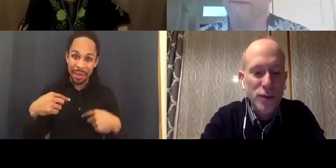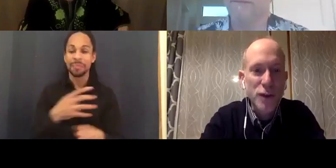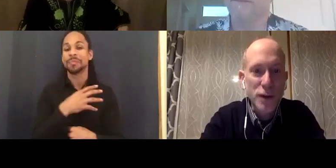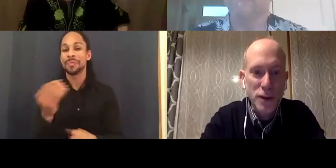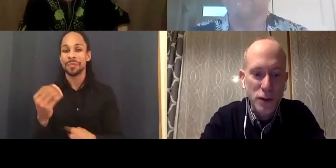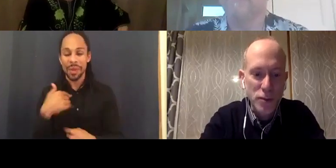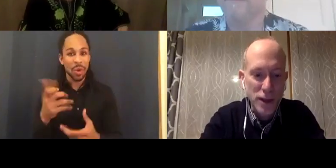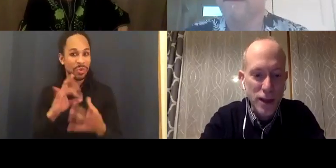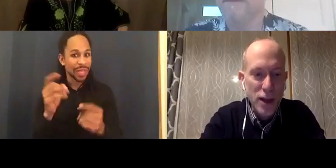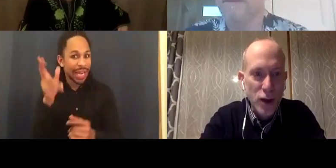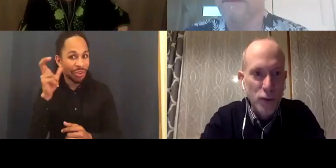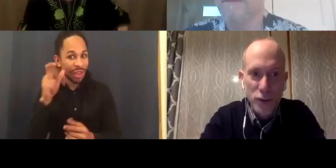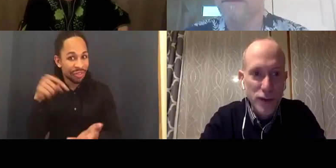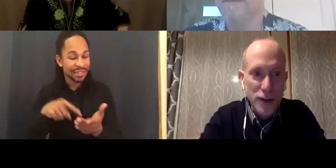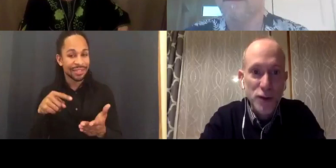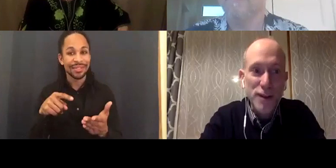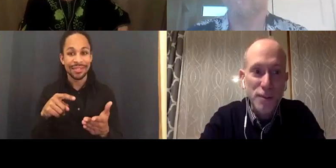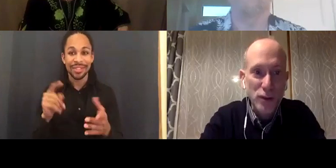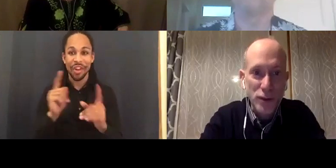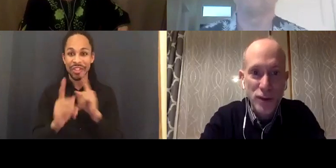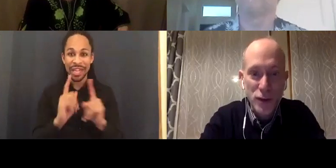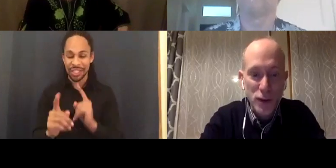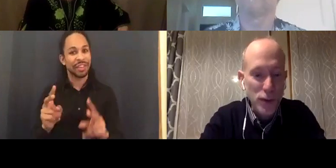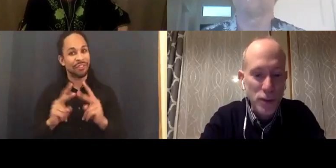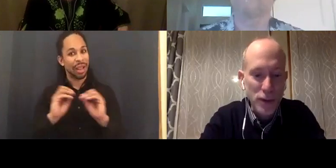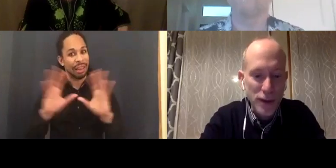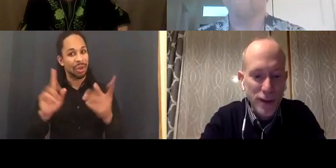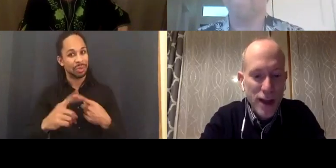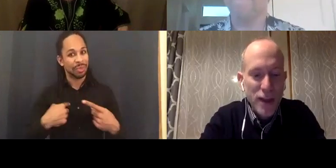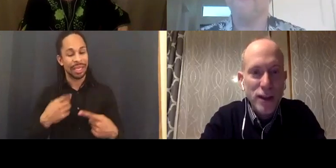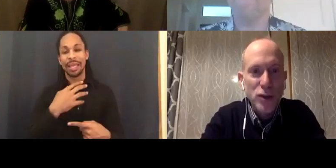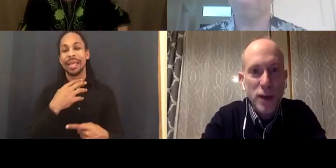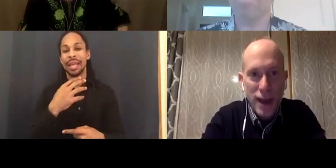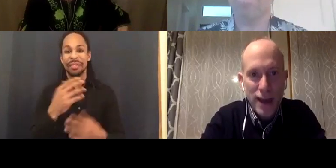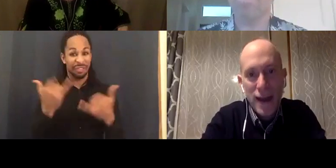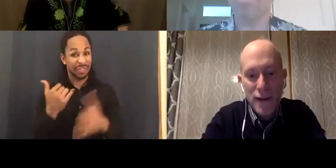very clear to me over the years, especially this year at ReelAbilities that you can have